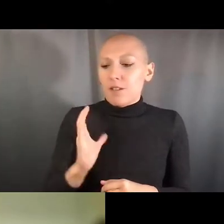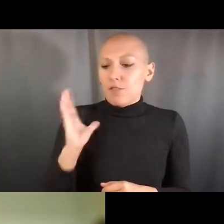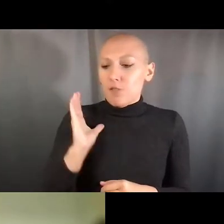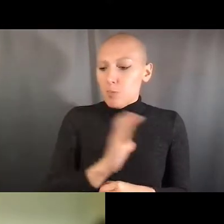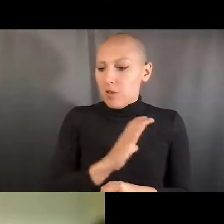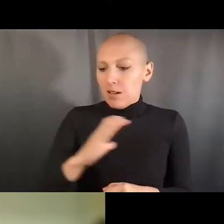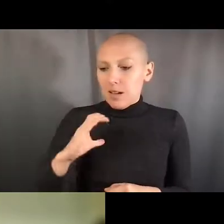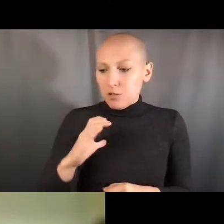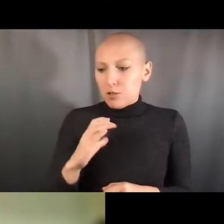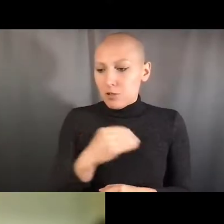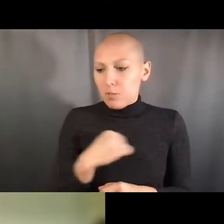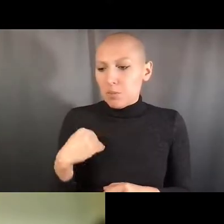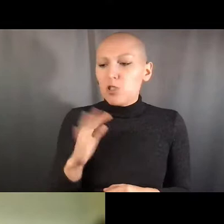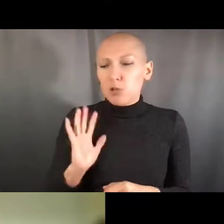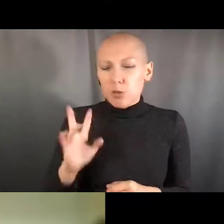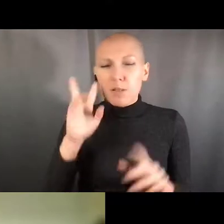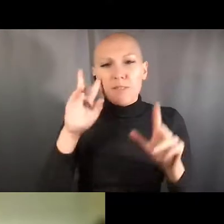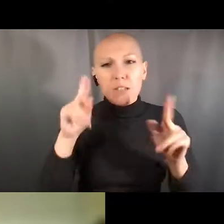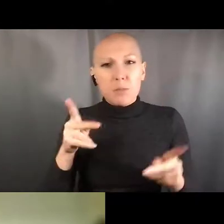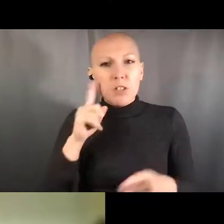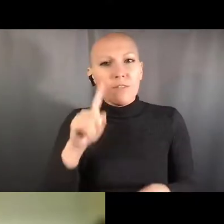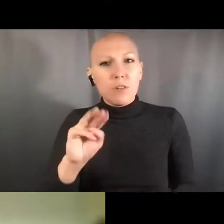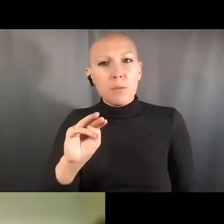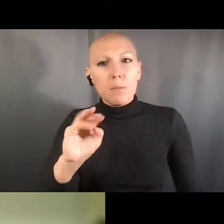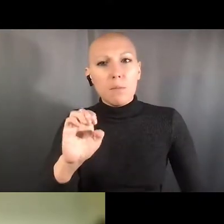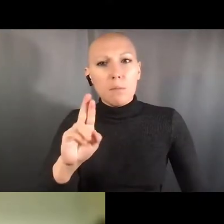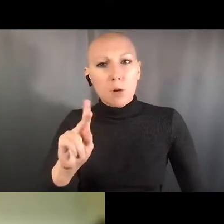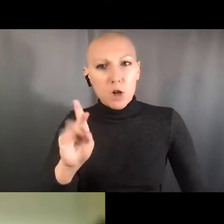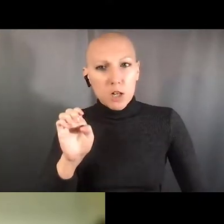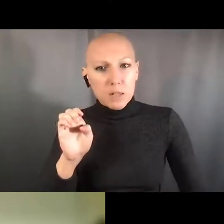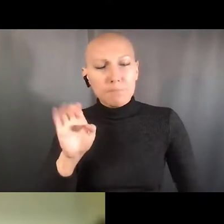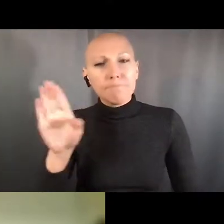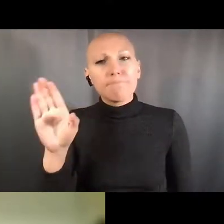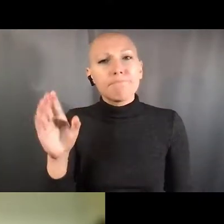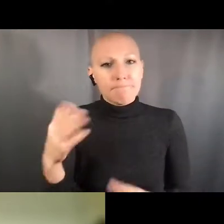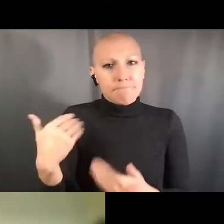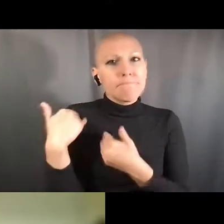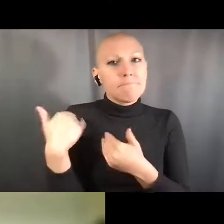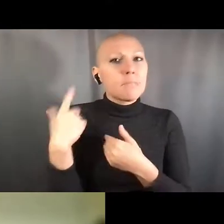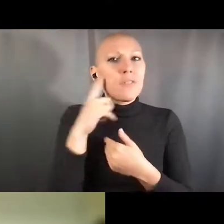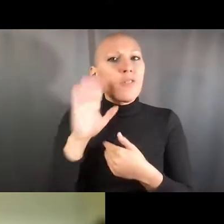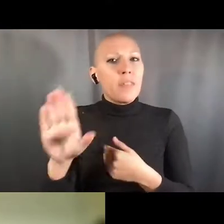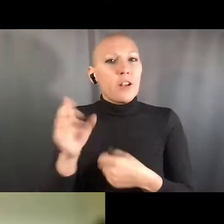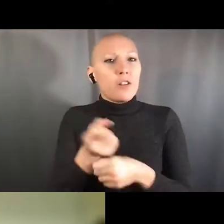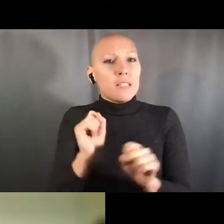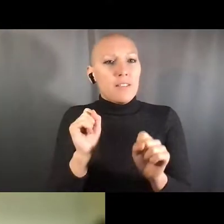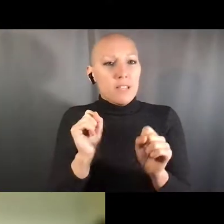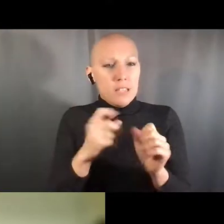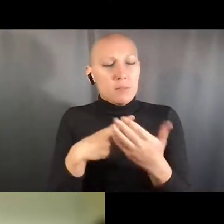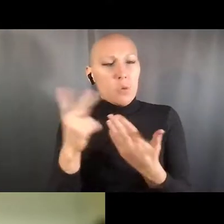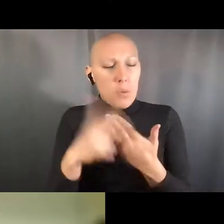and it cascades from there into more concrete things. On our part I told you about the things